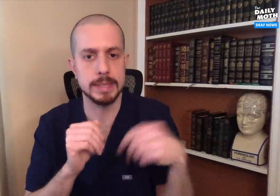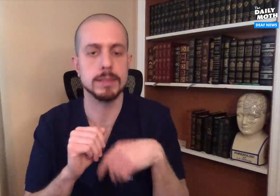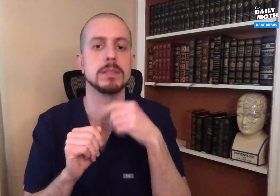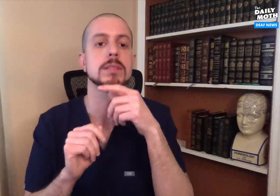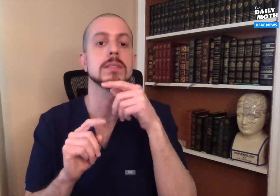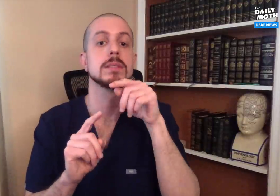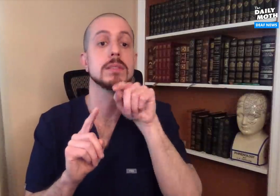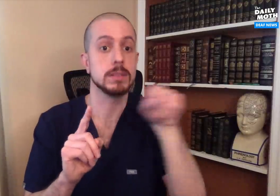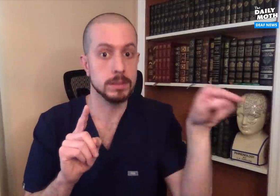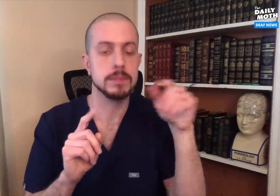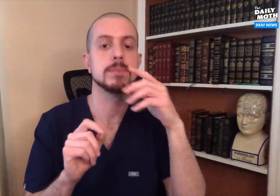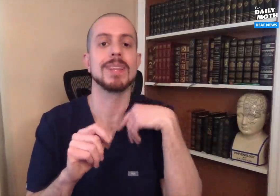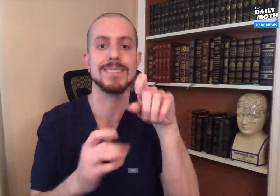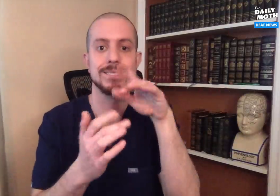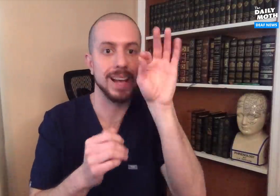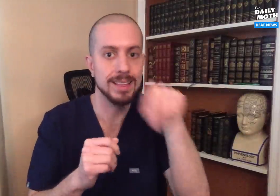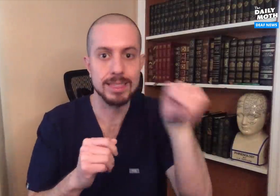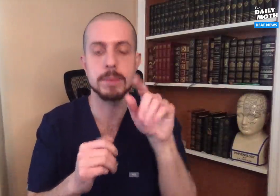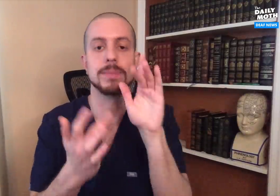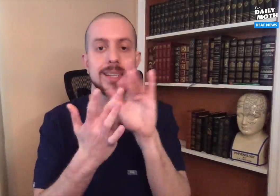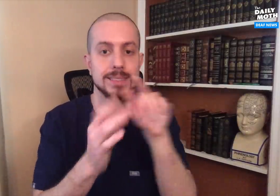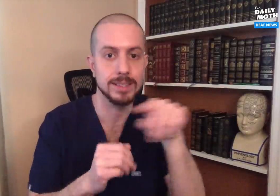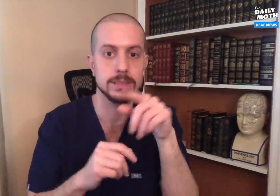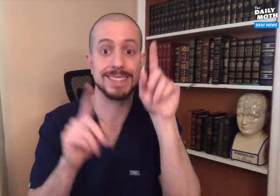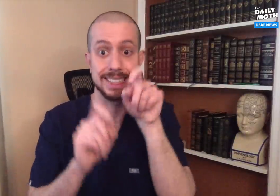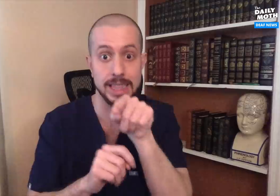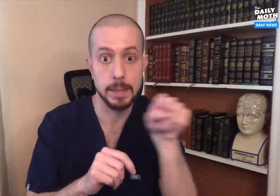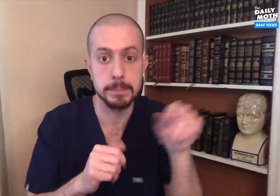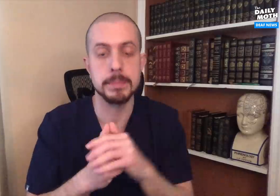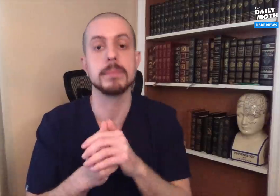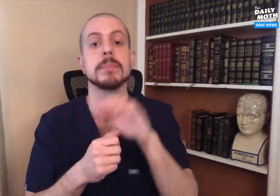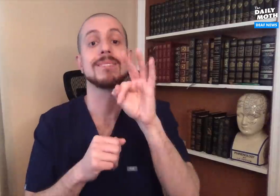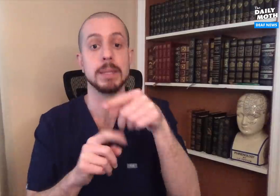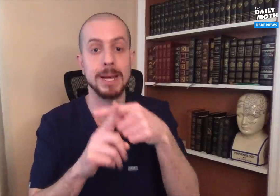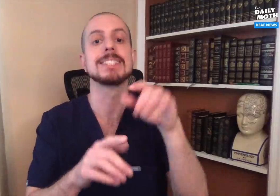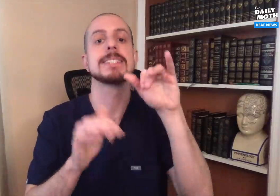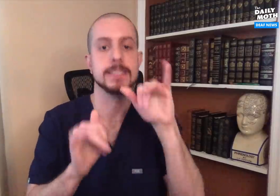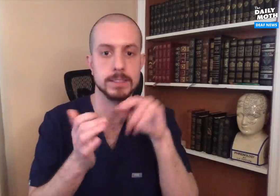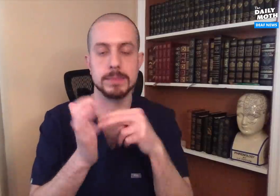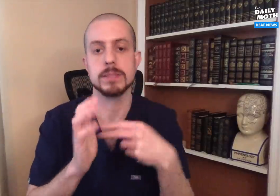with the past two weeks. We have to find them, contact them, and test them. If they turn out positive,